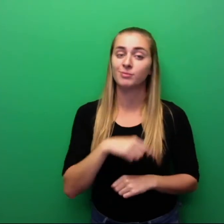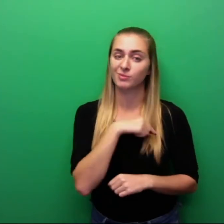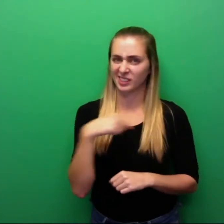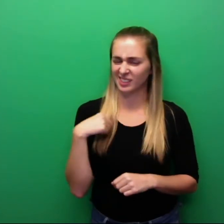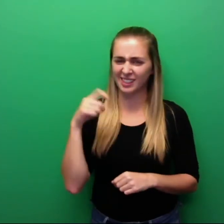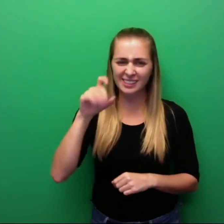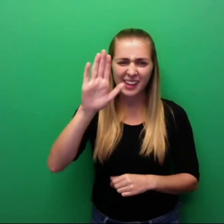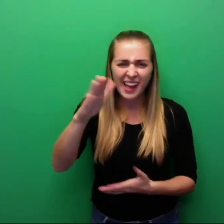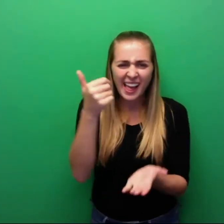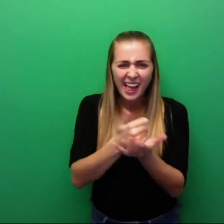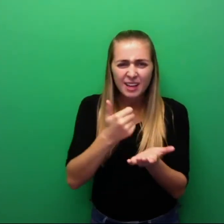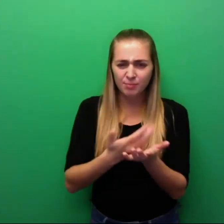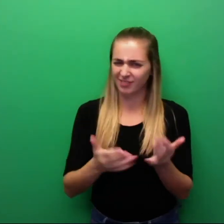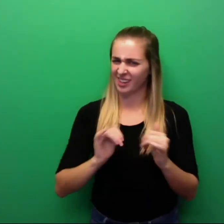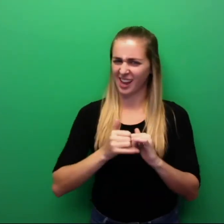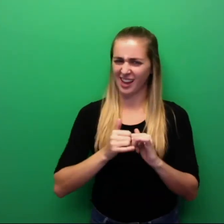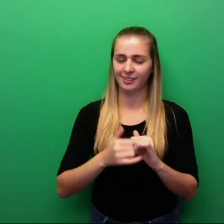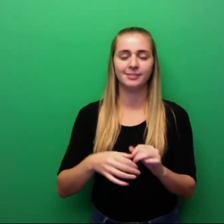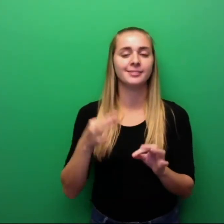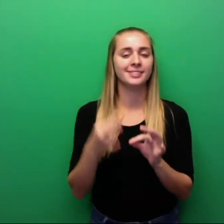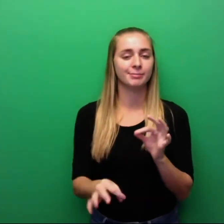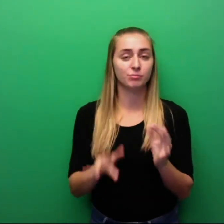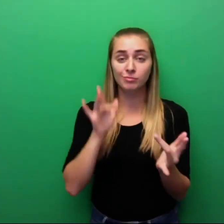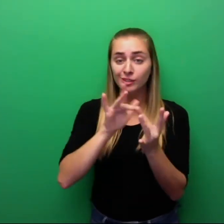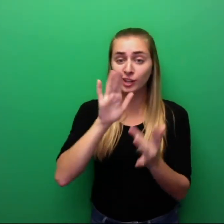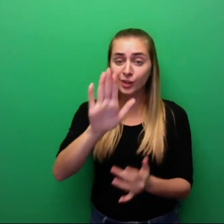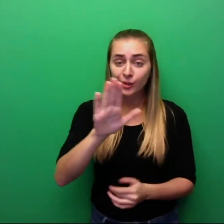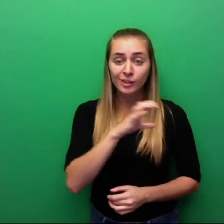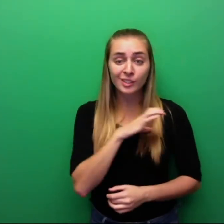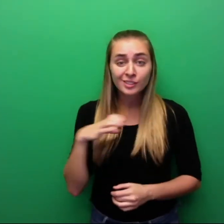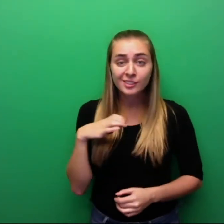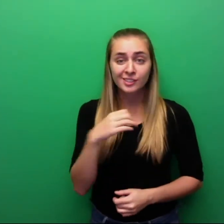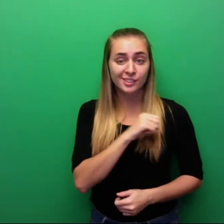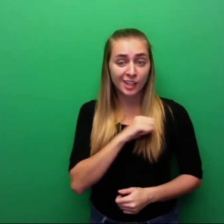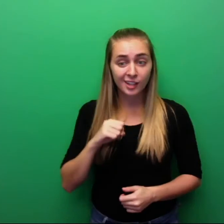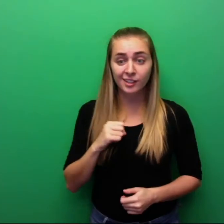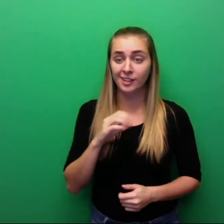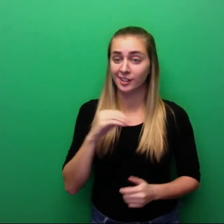We need your help! What can you do to make a difference? Contact your Congressional Senators and